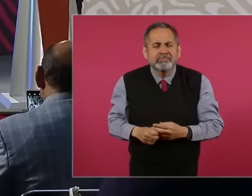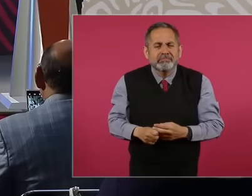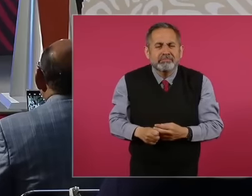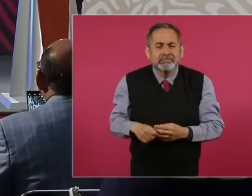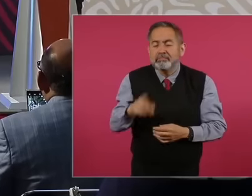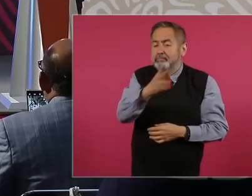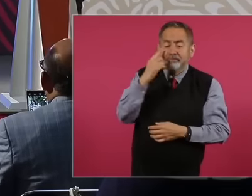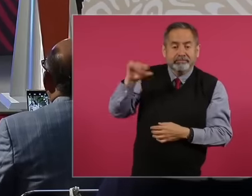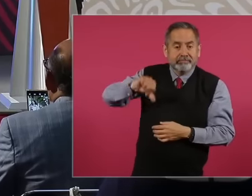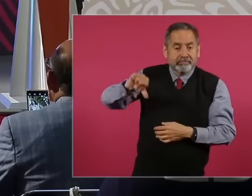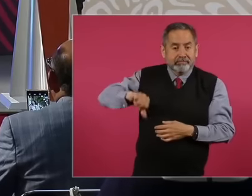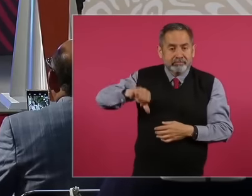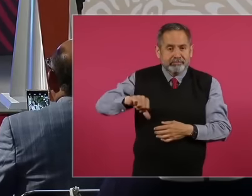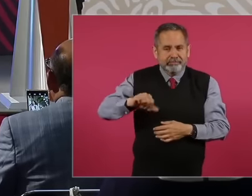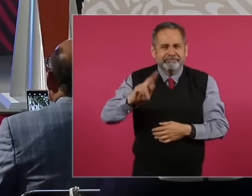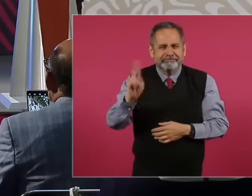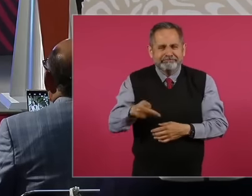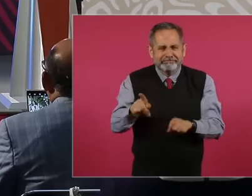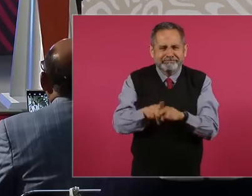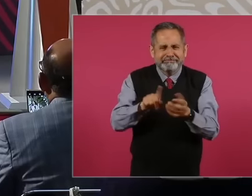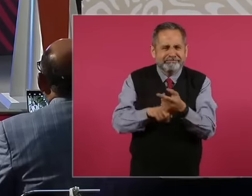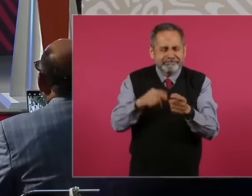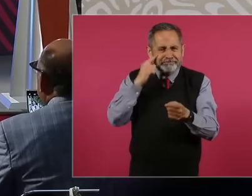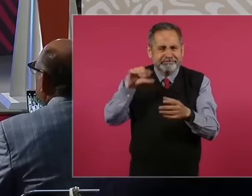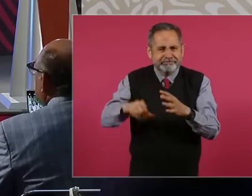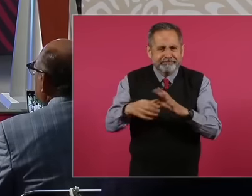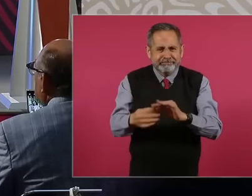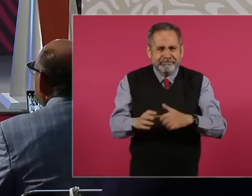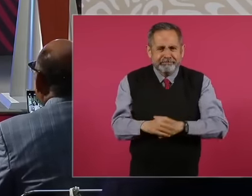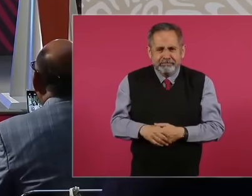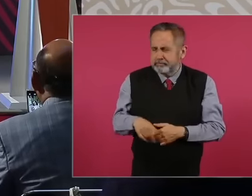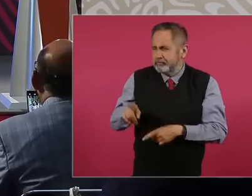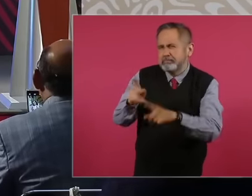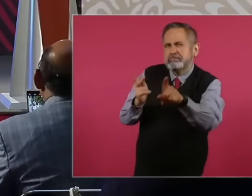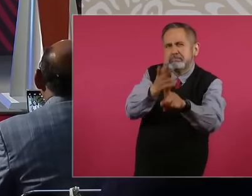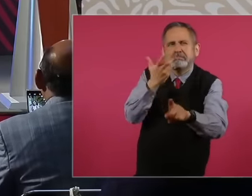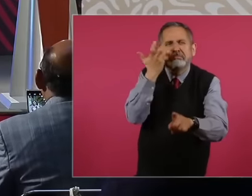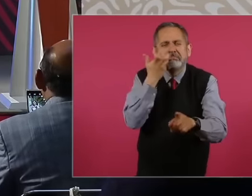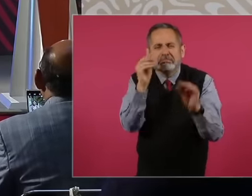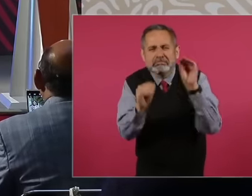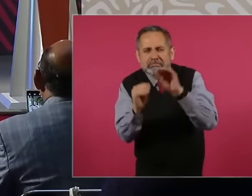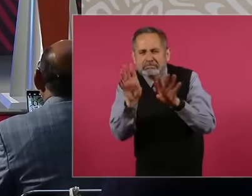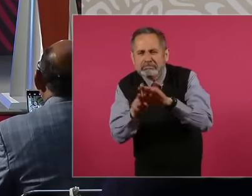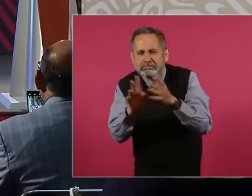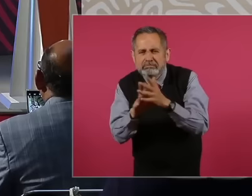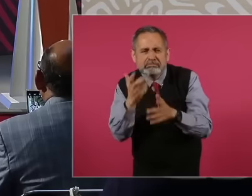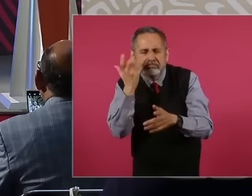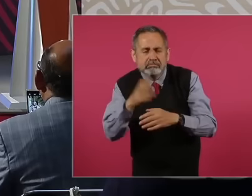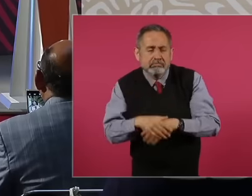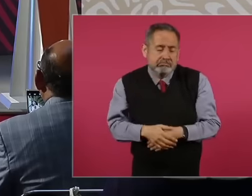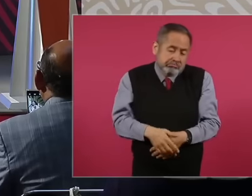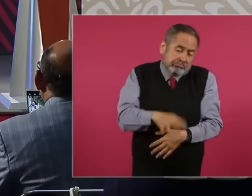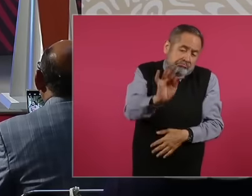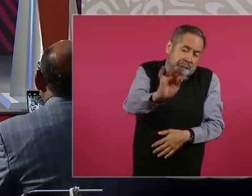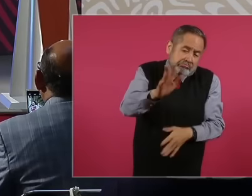today not spoonfuls, president, maybe and we have about